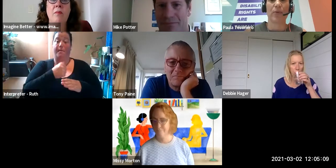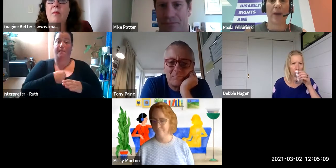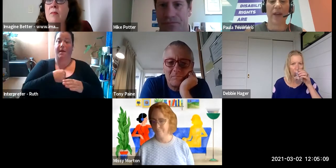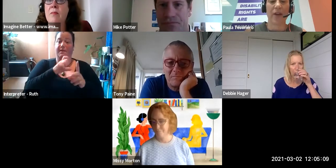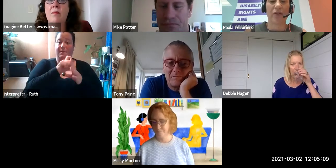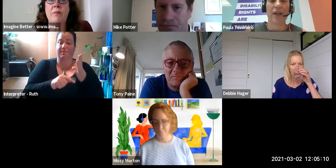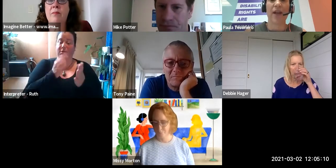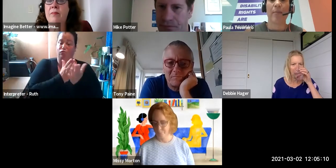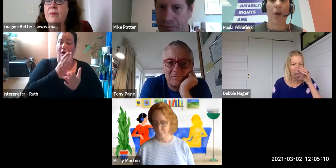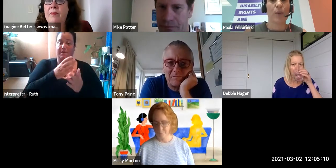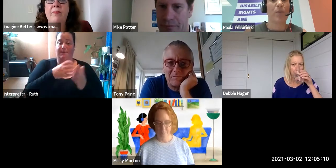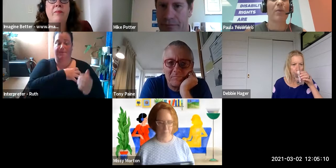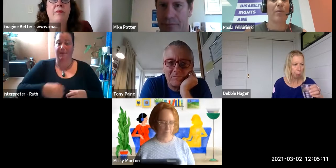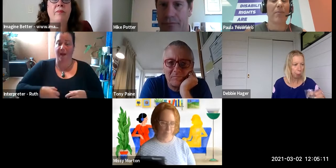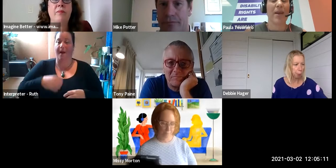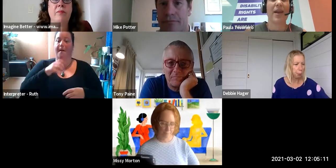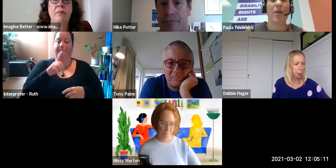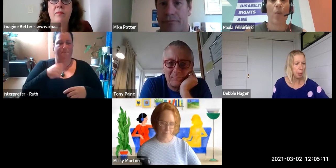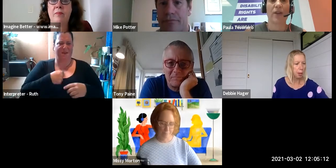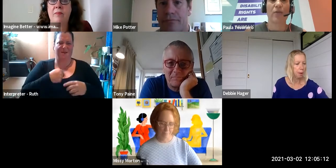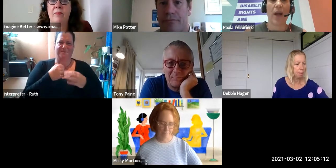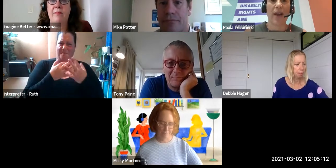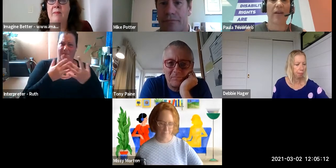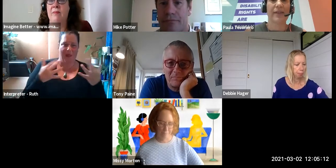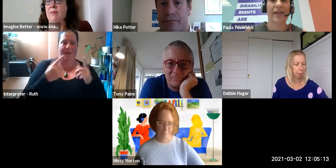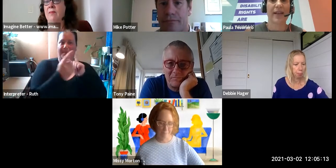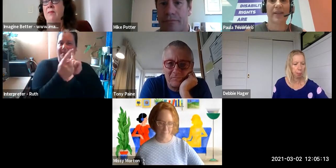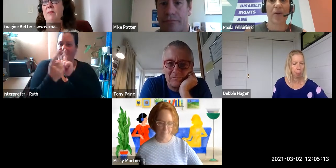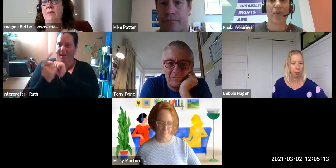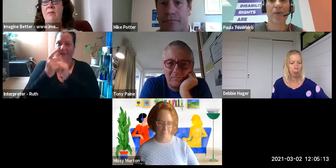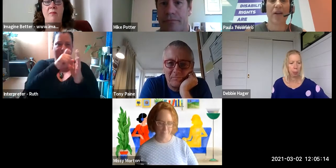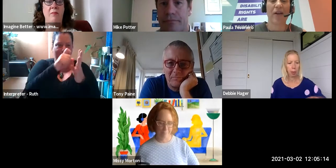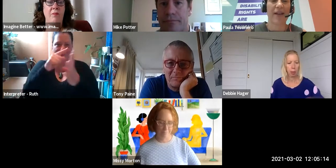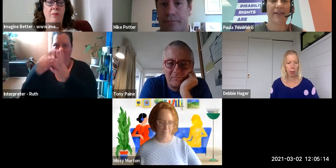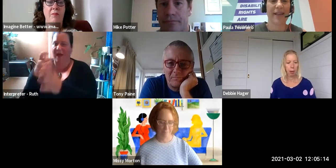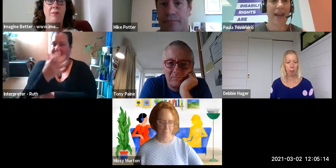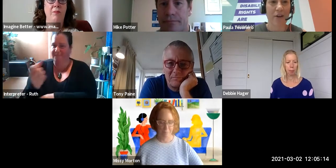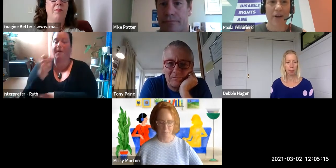people throughout the country but I also meet with many wonderful allies. And so I see how